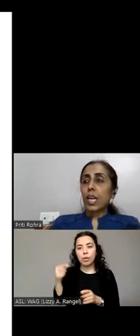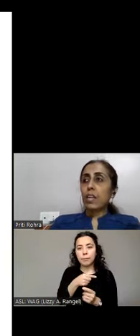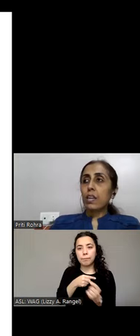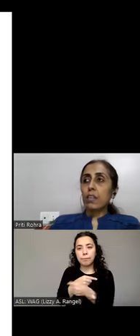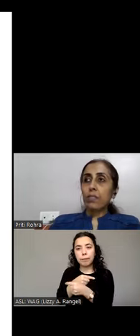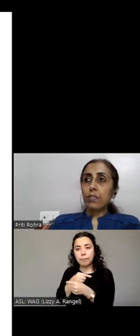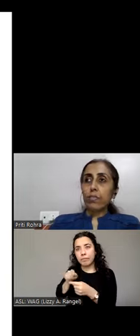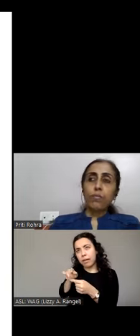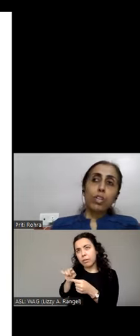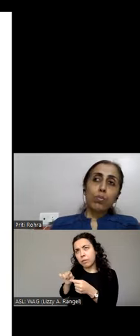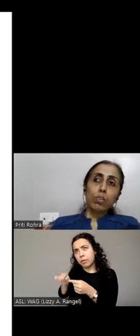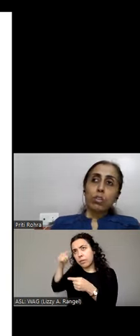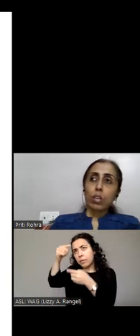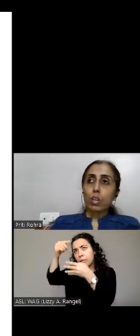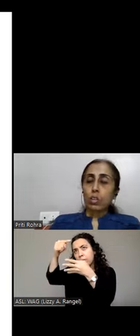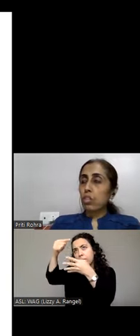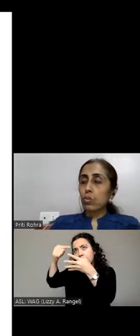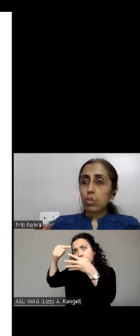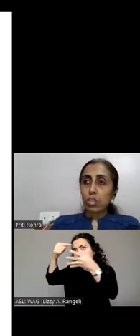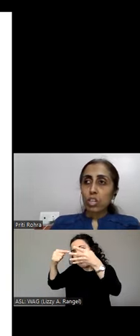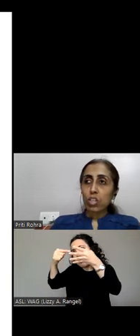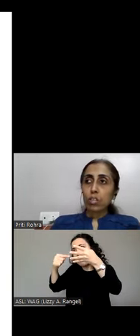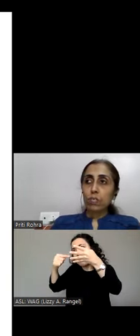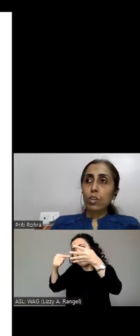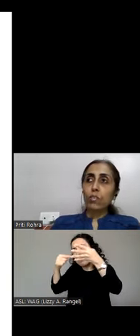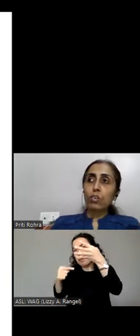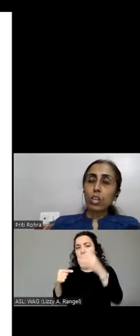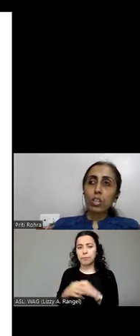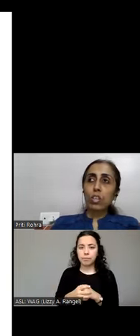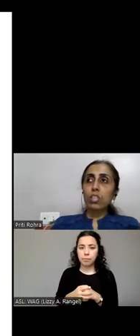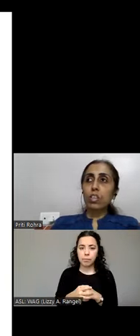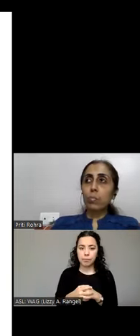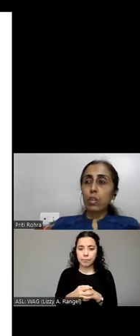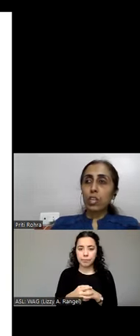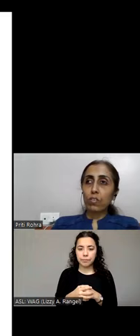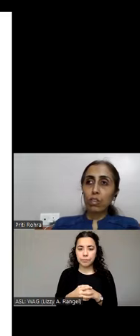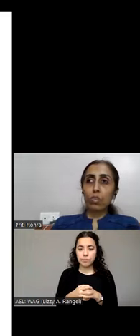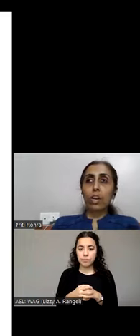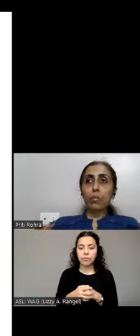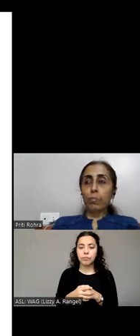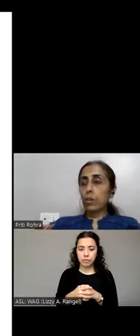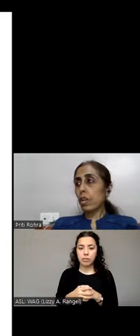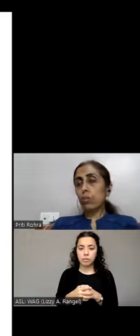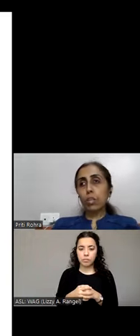And when we do the user sessions we will generally see people, even though they are prominently using